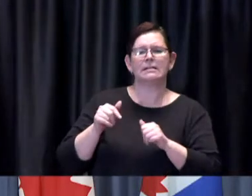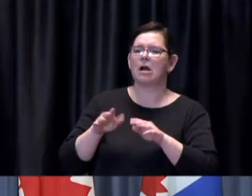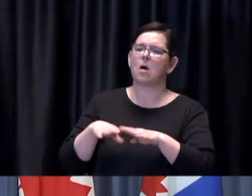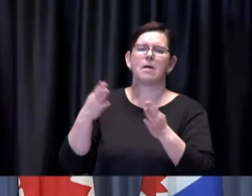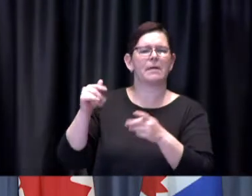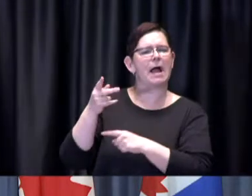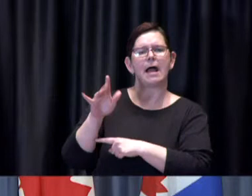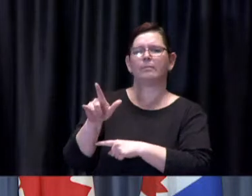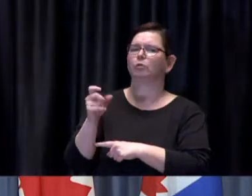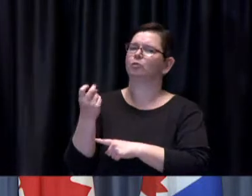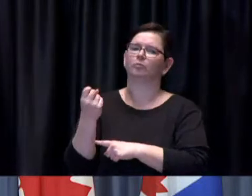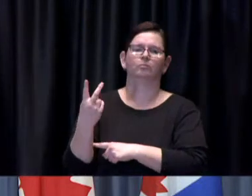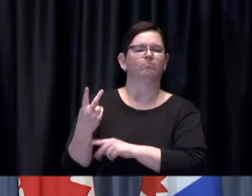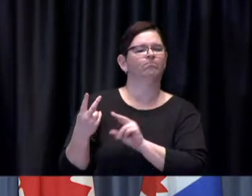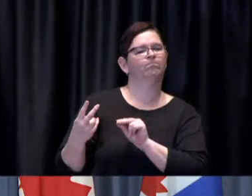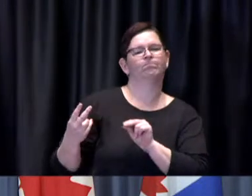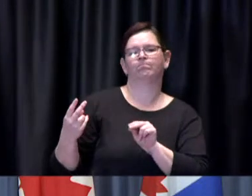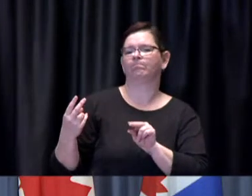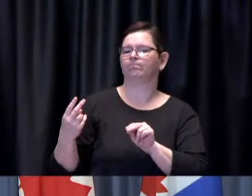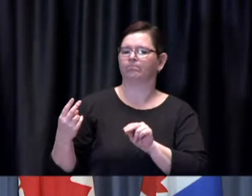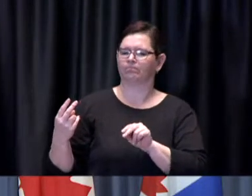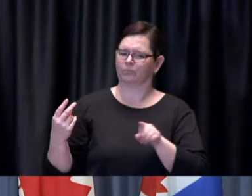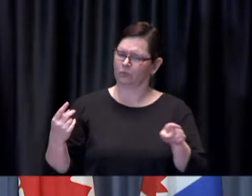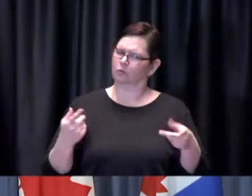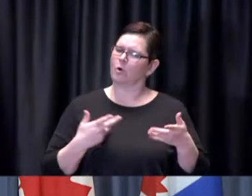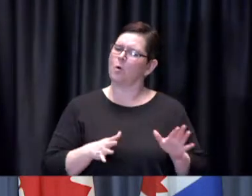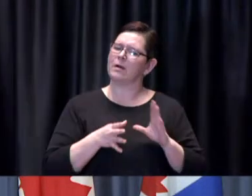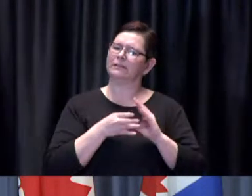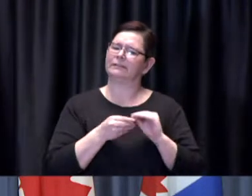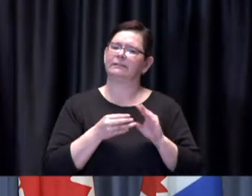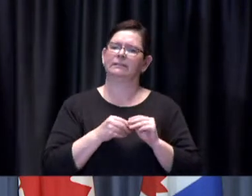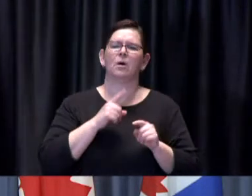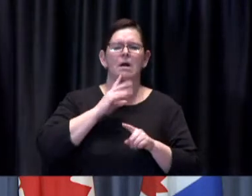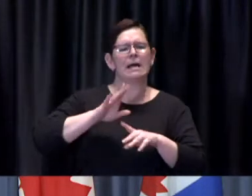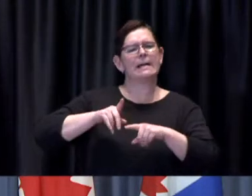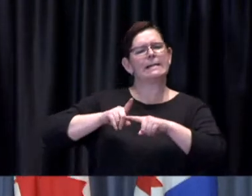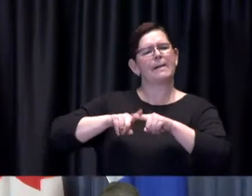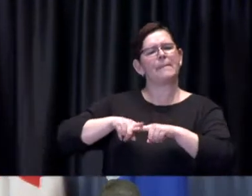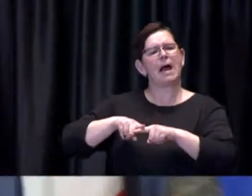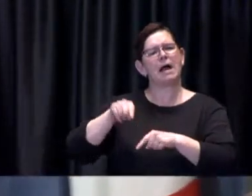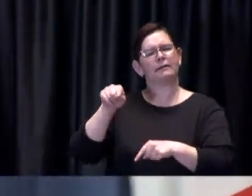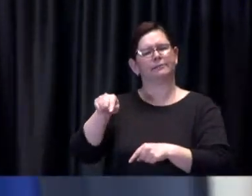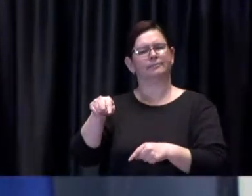I know you said that this would depend on the data but what are you seeing now?